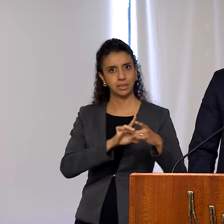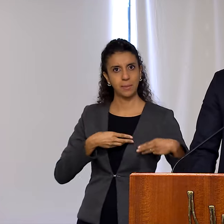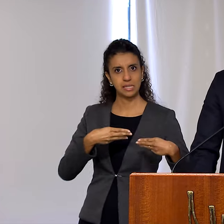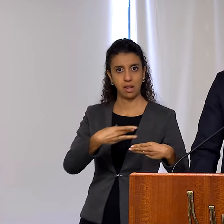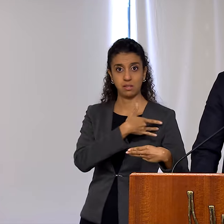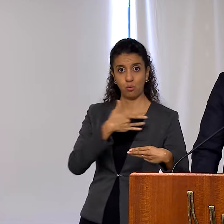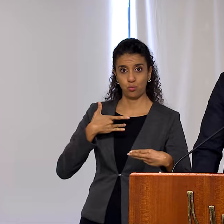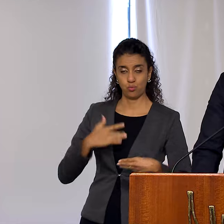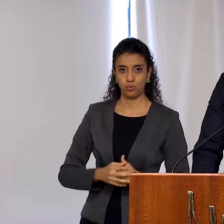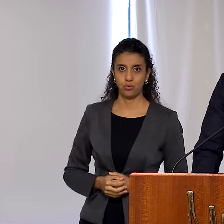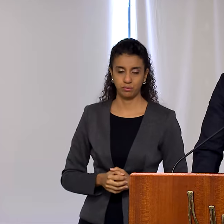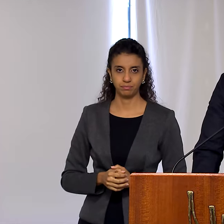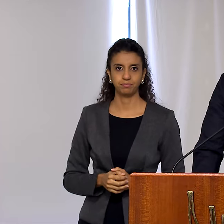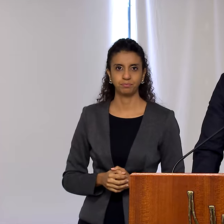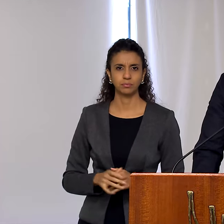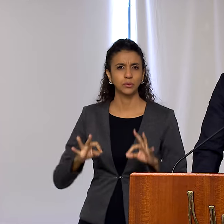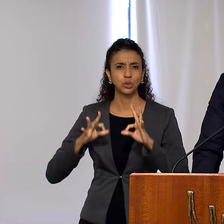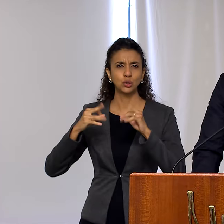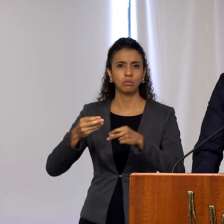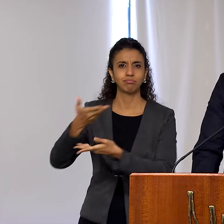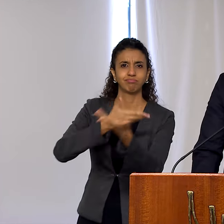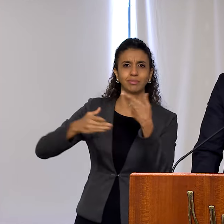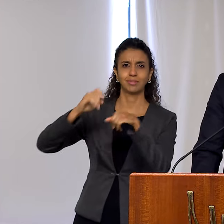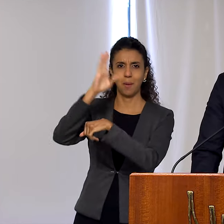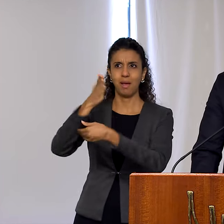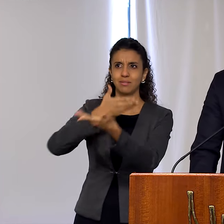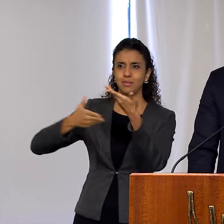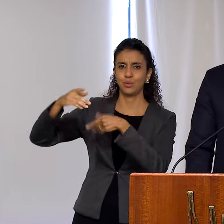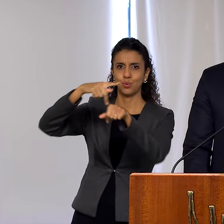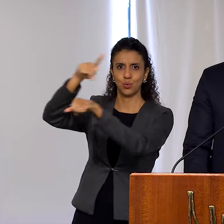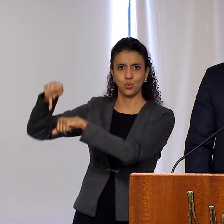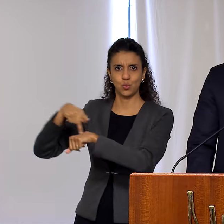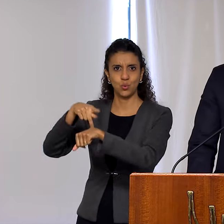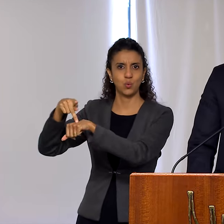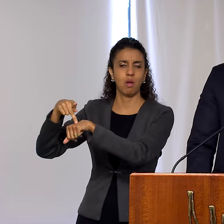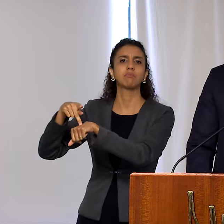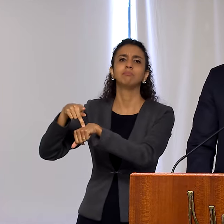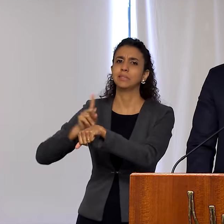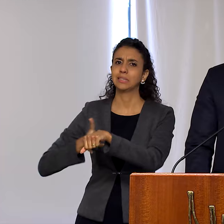The diplomatic missions and consulates of Brazil abroad will be increasingly engaged in a true